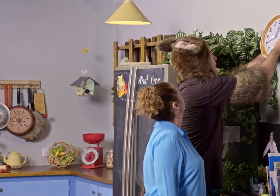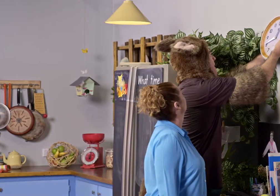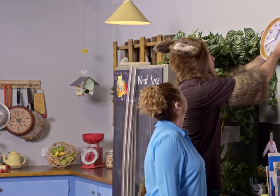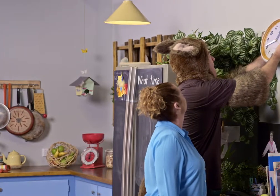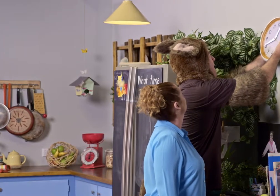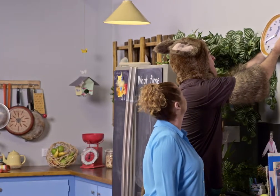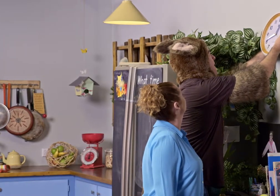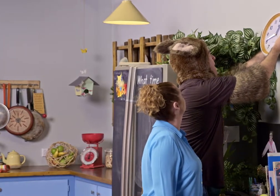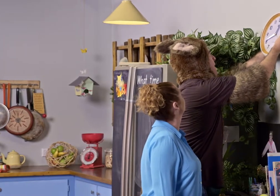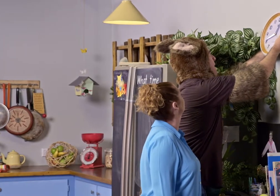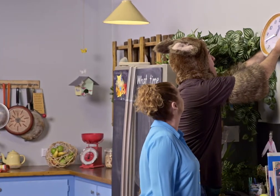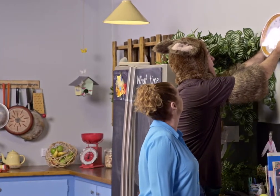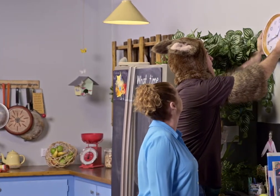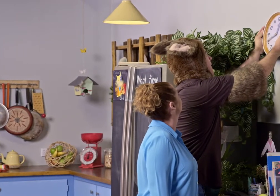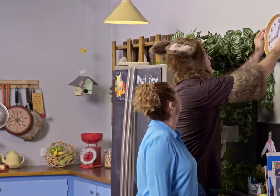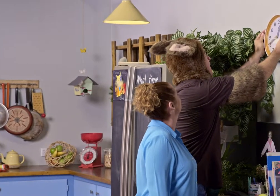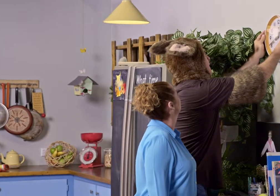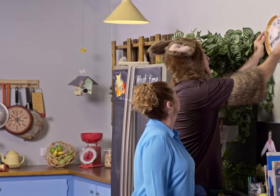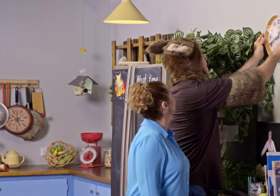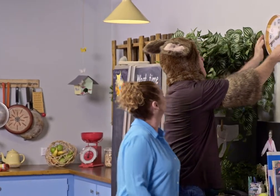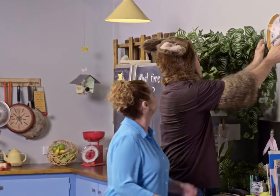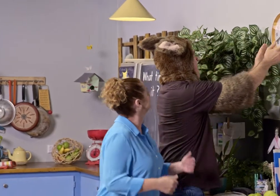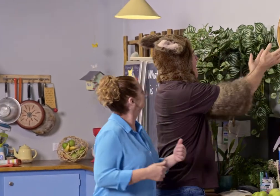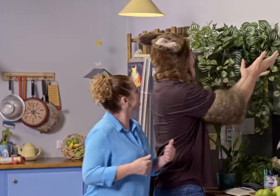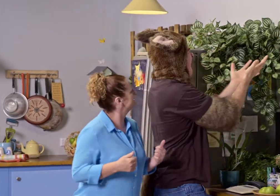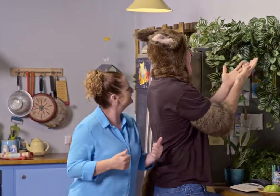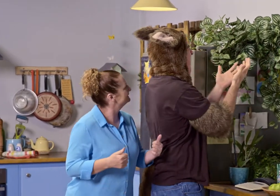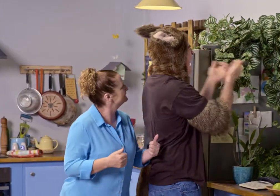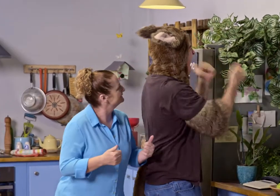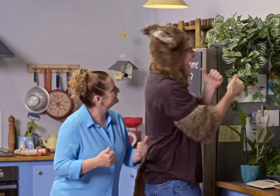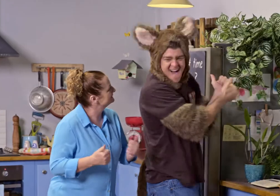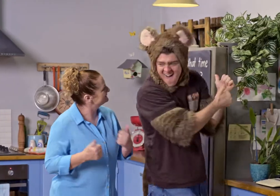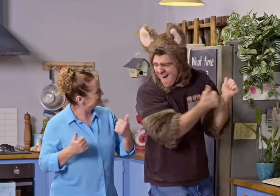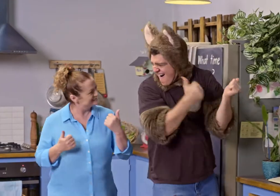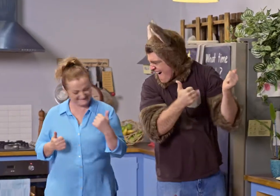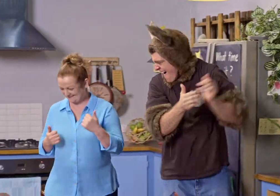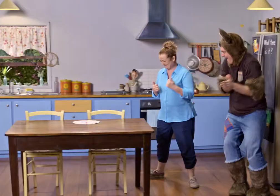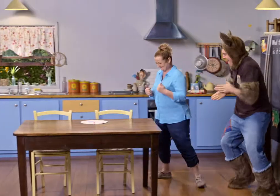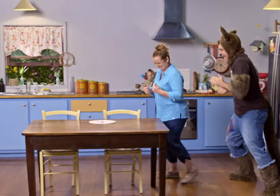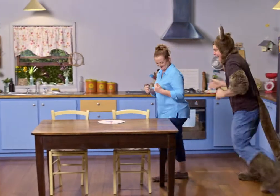And...mmm...uh...hmm... Ah! Done! Oh, great.